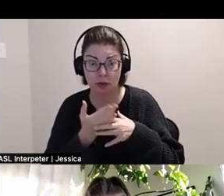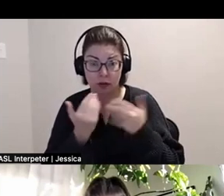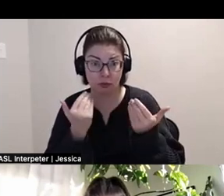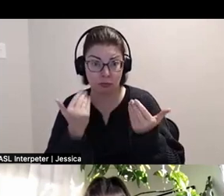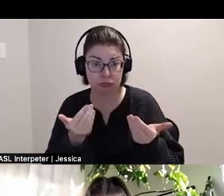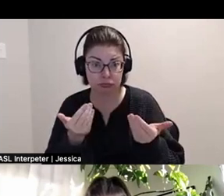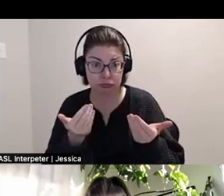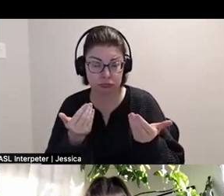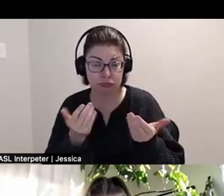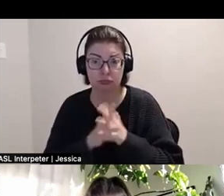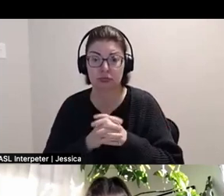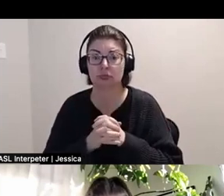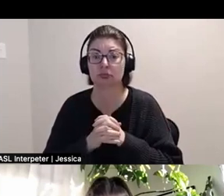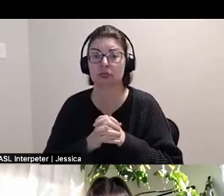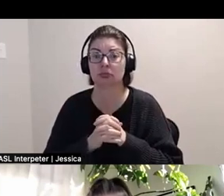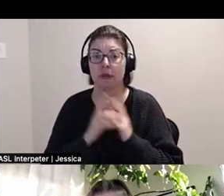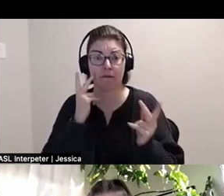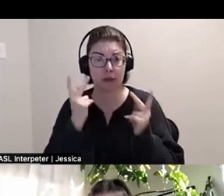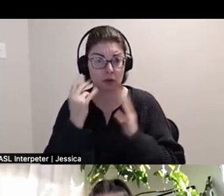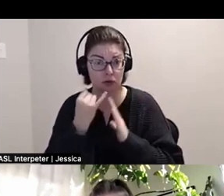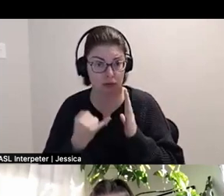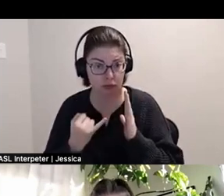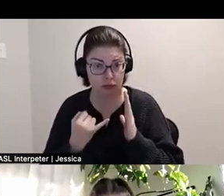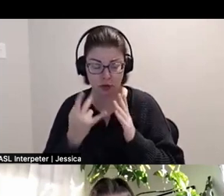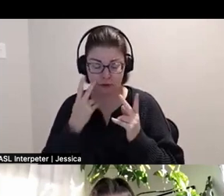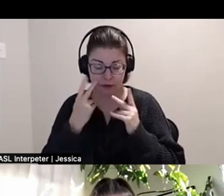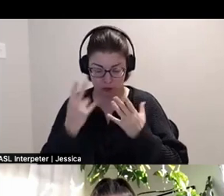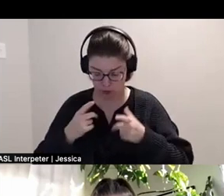their visual description and short intro?